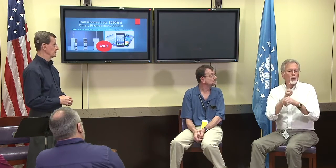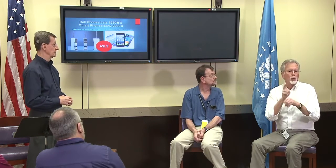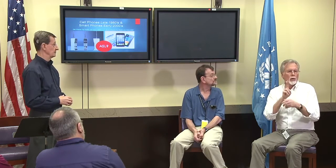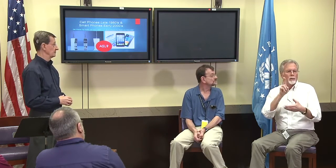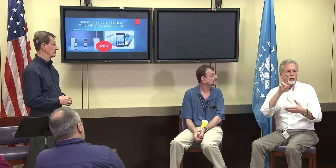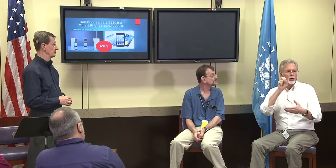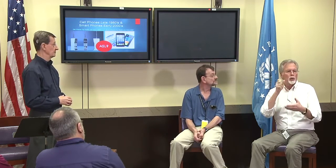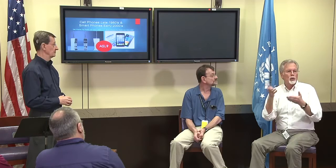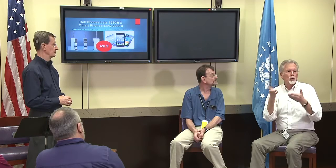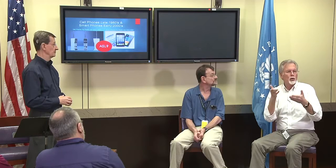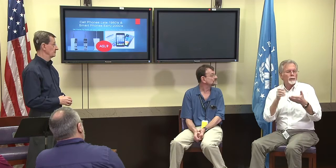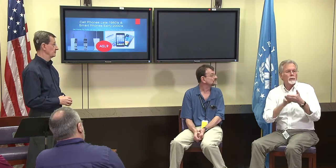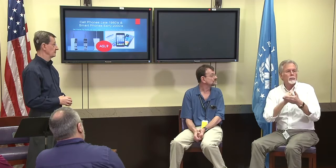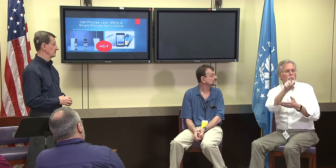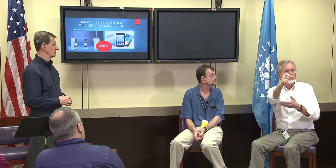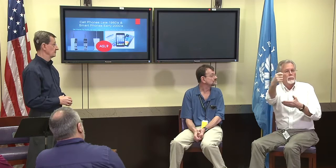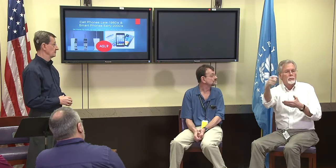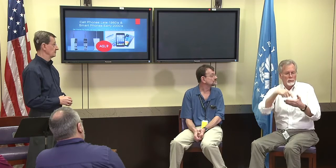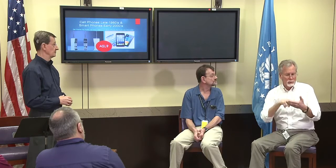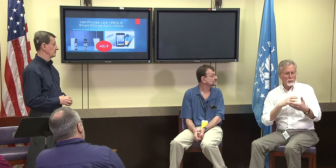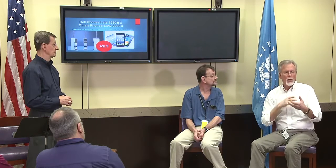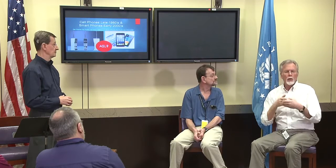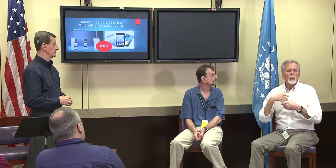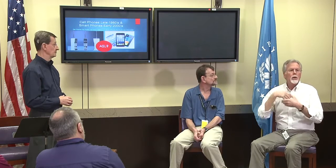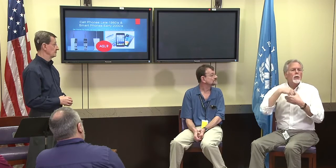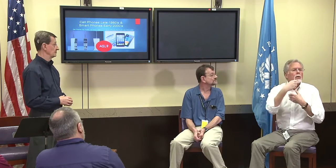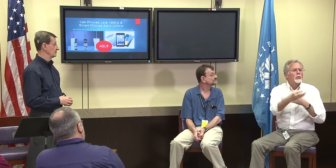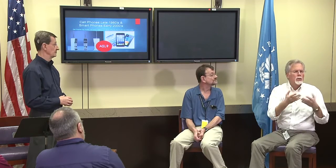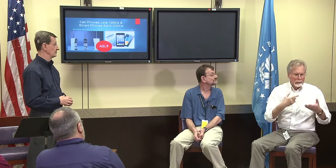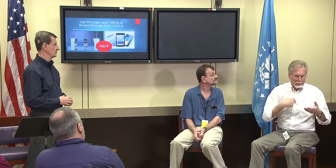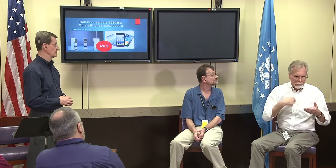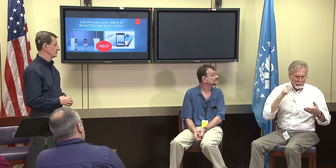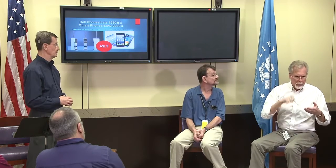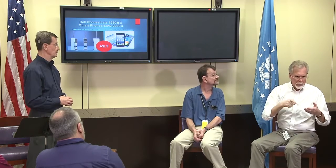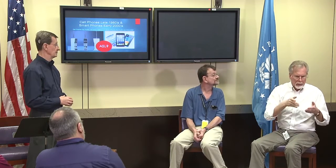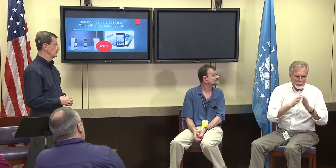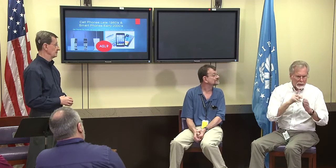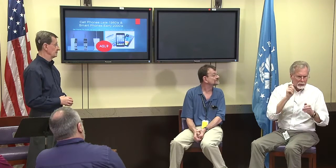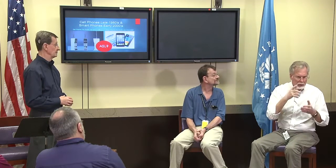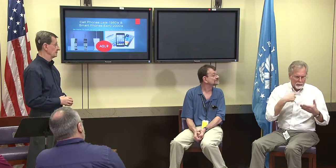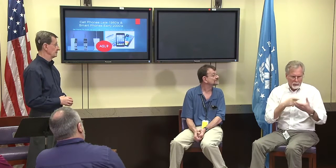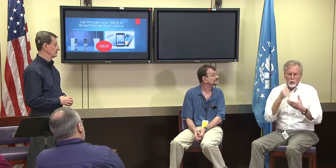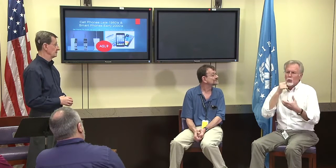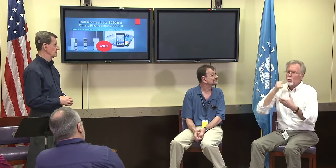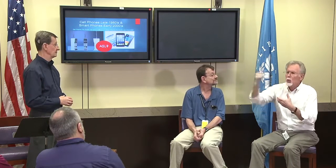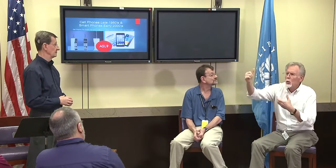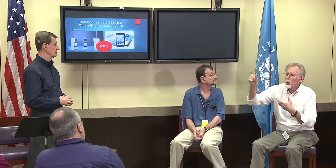You can contact the video relay service through your cell phone as well through your smartphone.